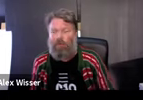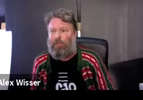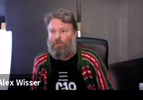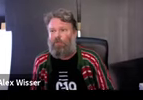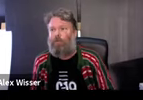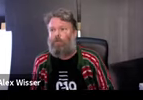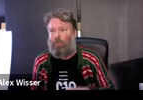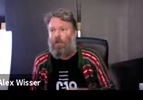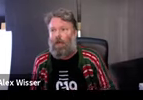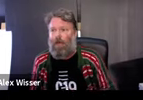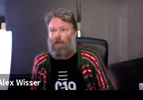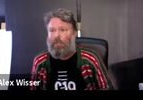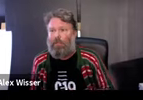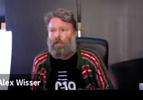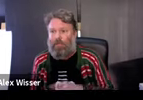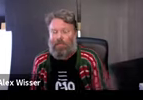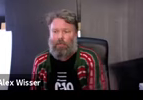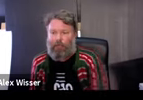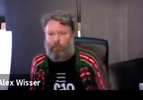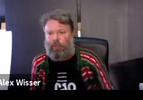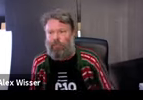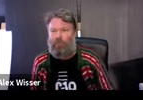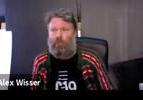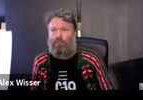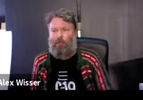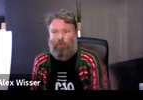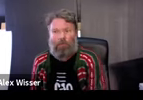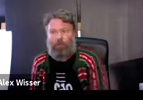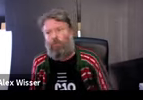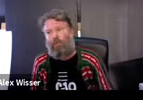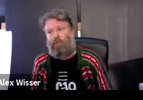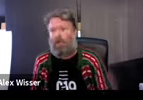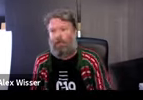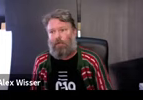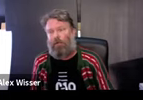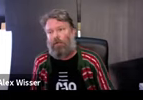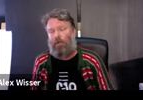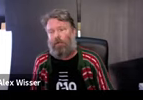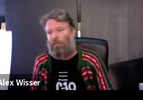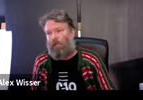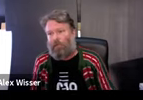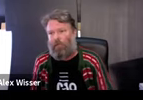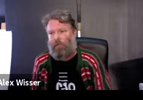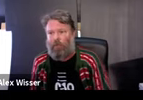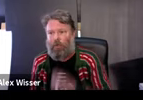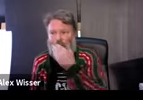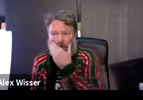exhibiting, and how do you make it inclusive and make them involved?"